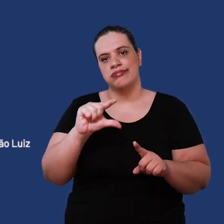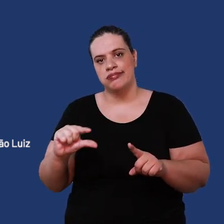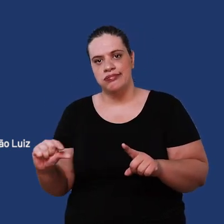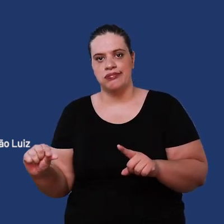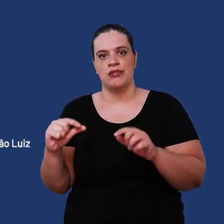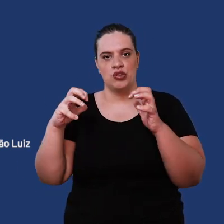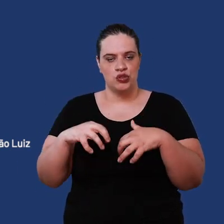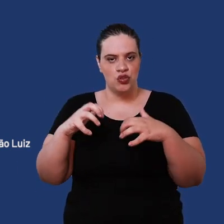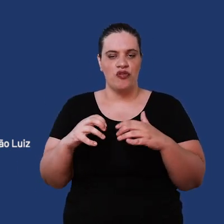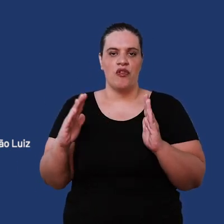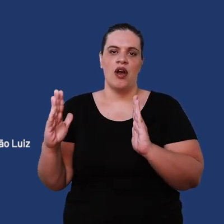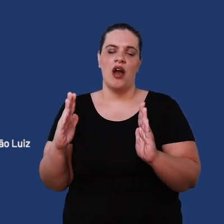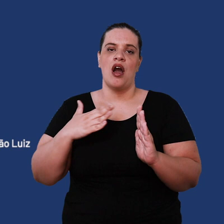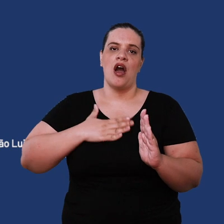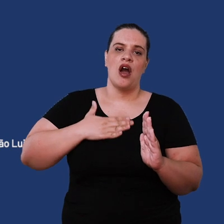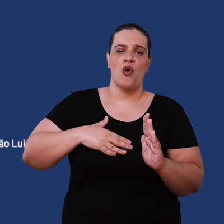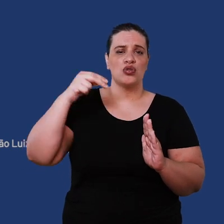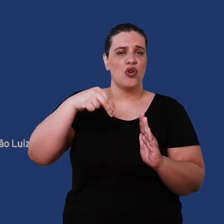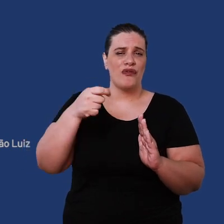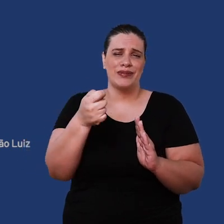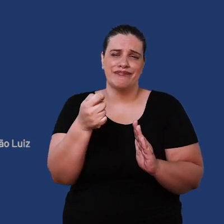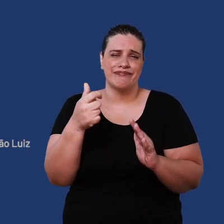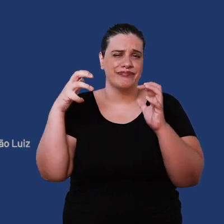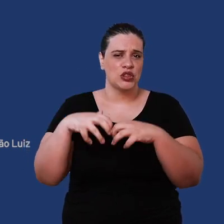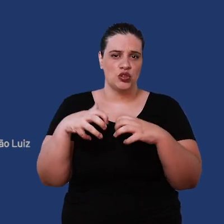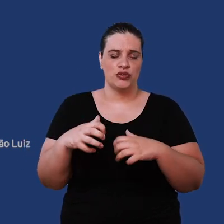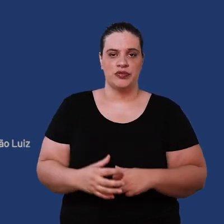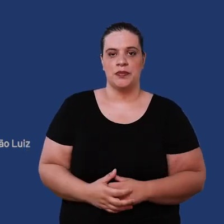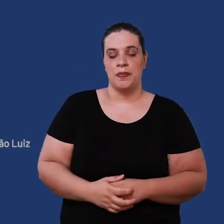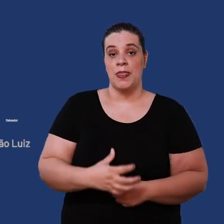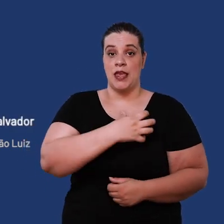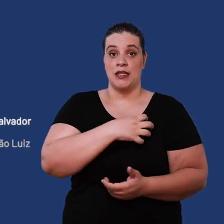until between August and November it practically doesn't rain in Salvador the